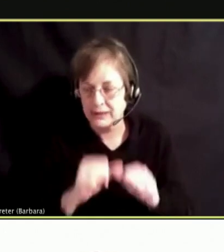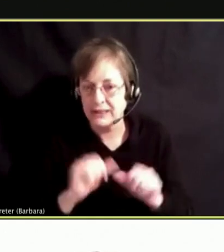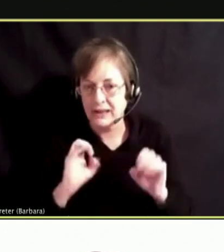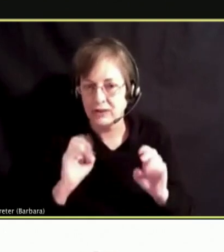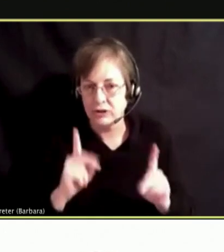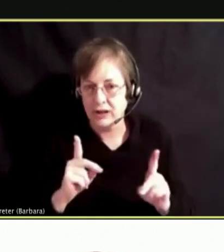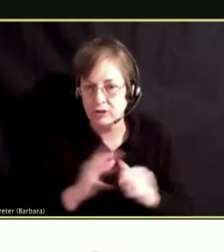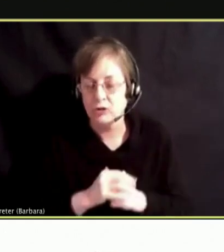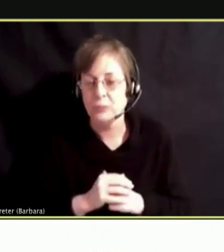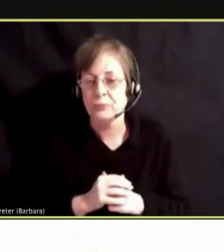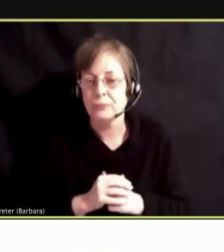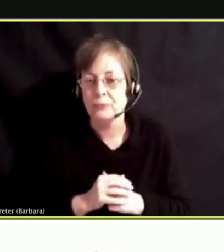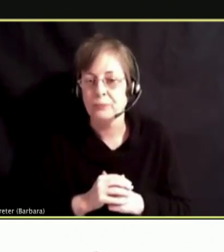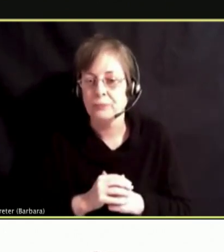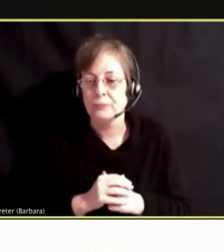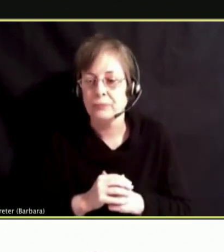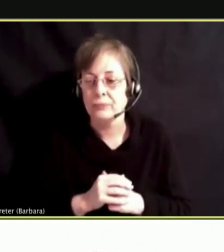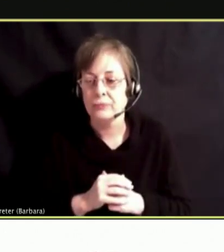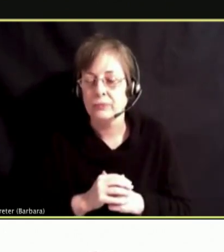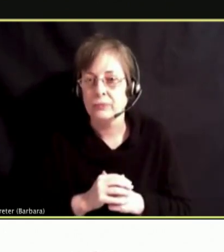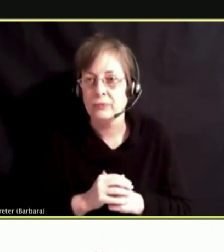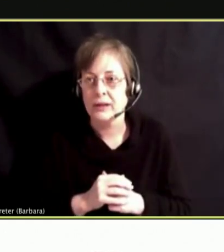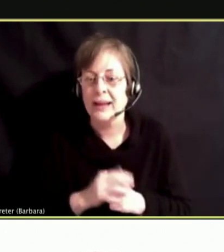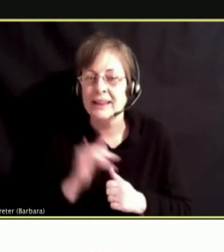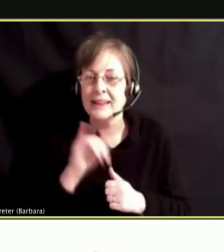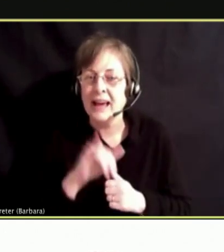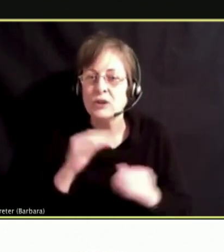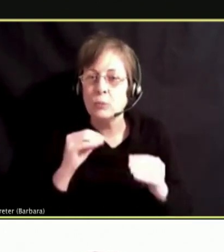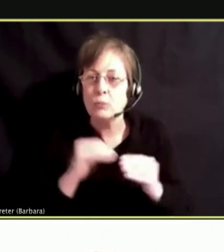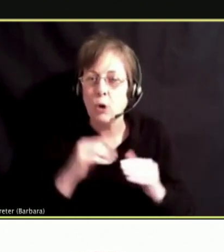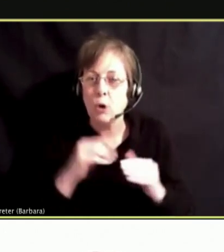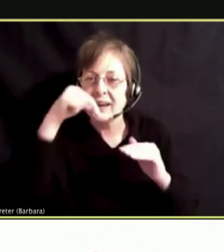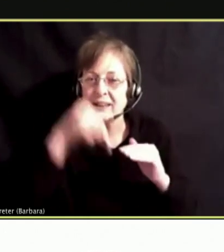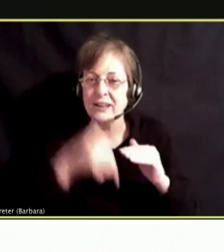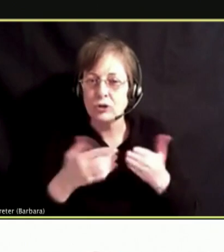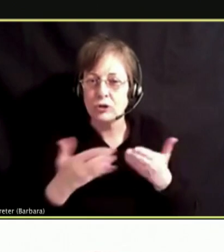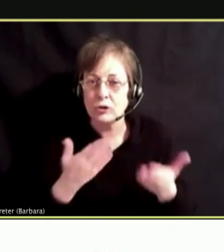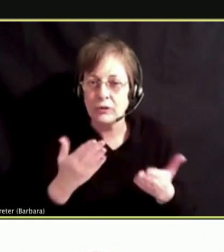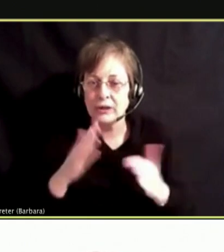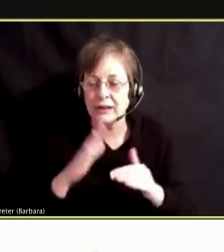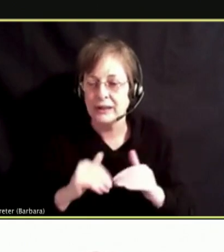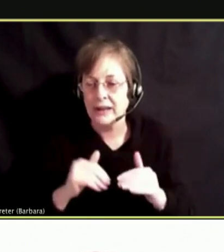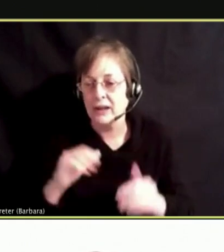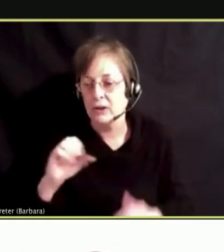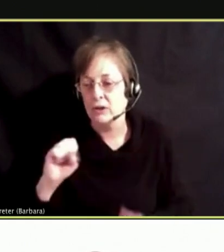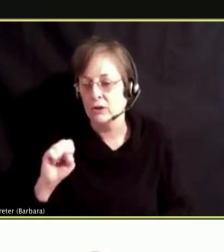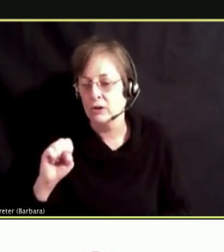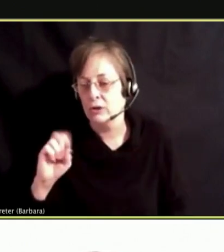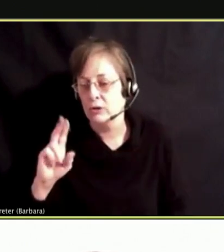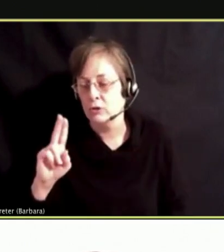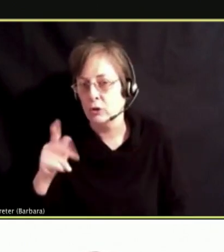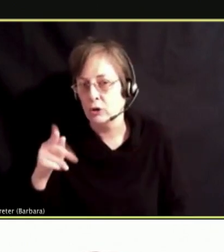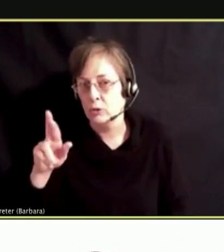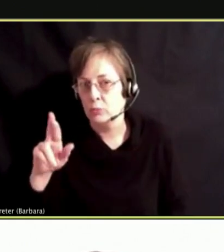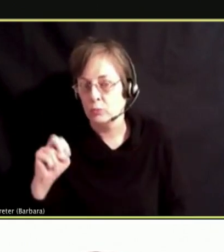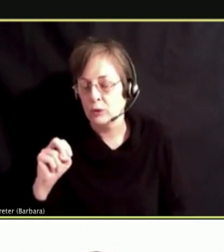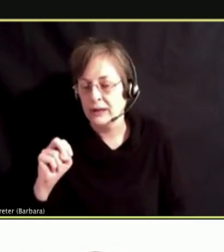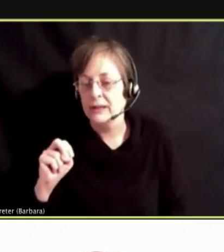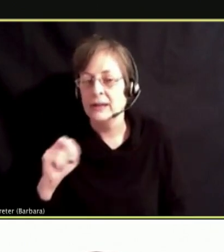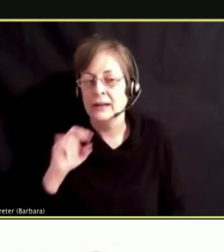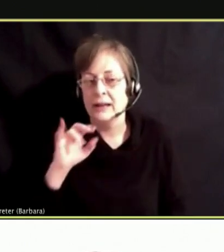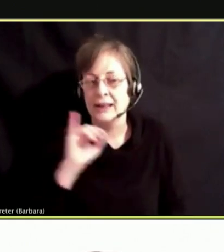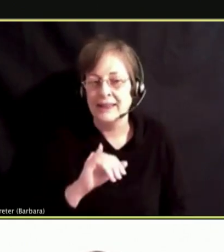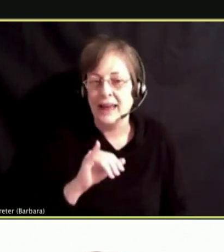OF THE MORE INTENSIVE SERVICE THEN SUPRE THAT IS RUNNING IN PARTNERSHIP.